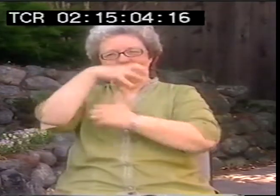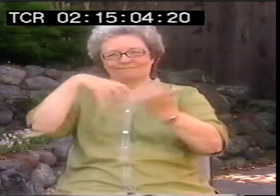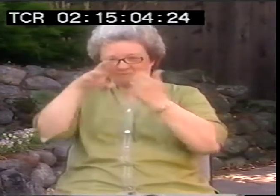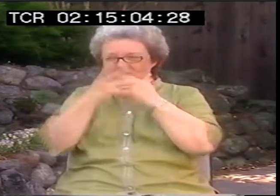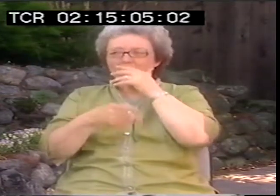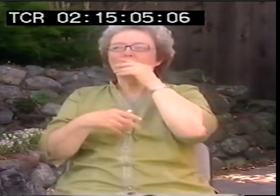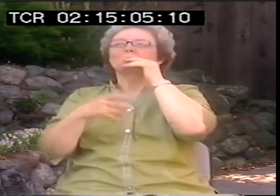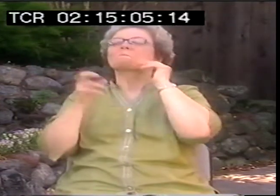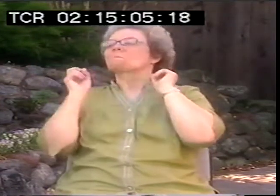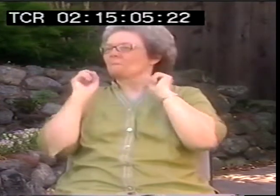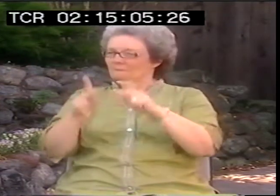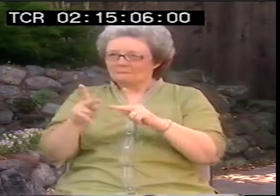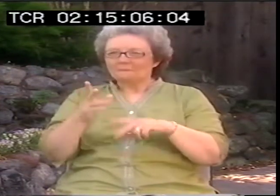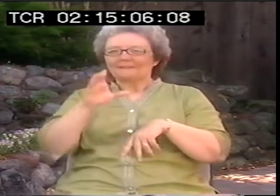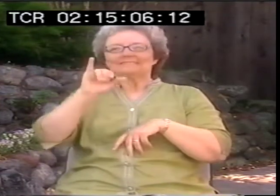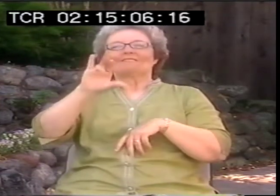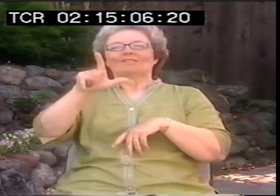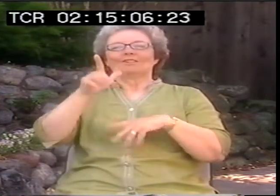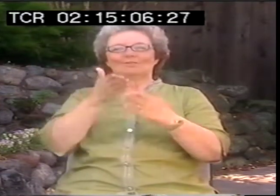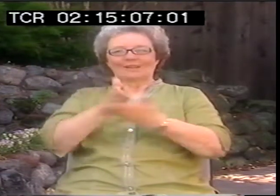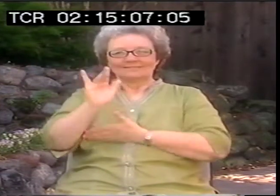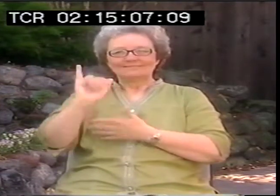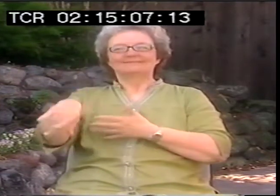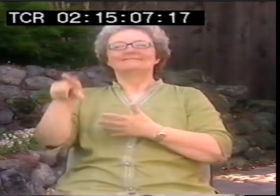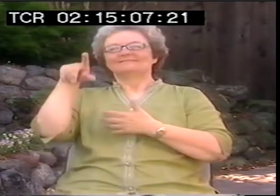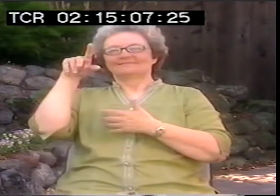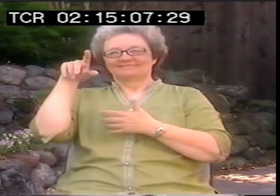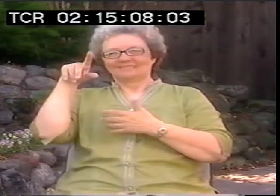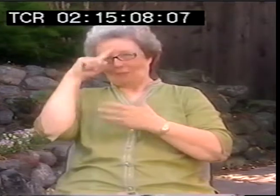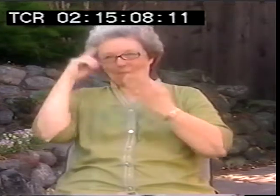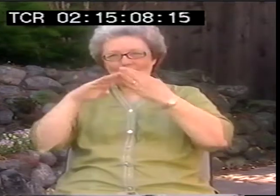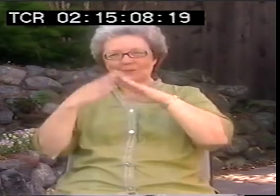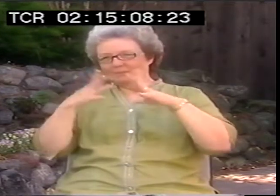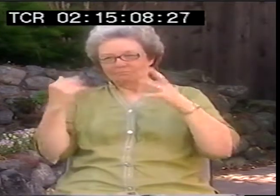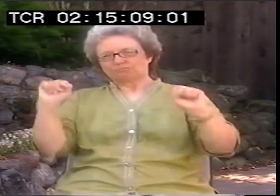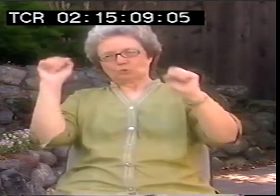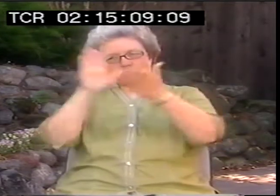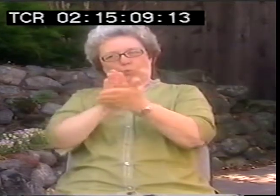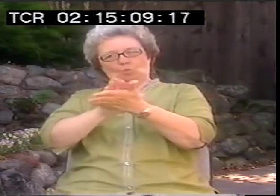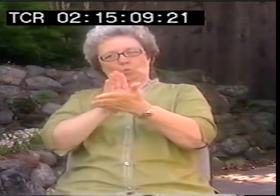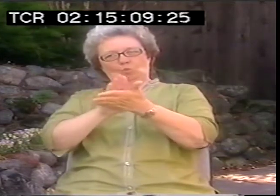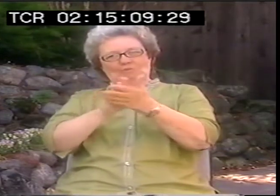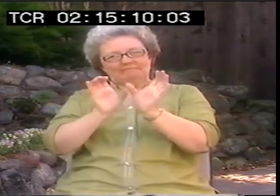And they didn't necessarily want to mix. Then there was civil rights in the black community that was